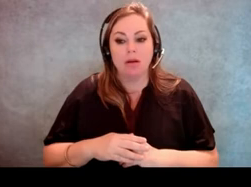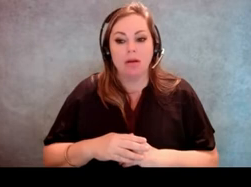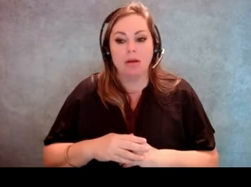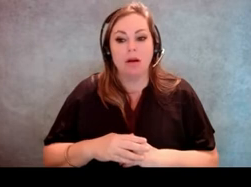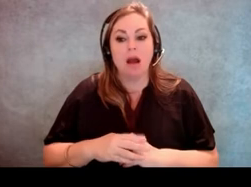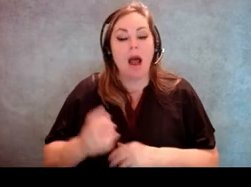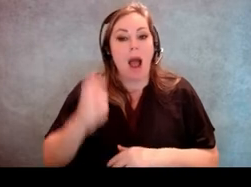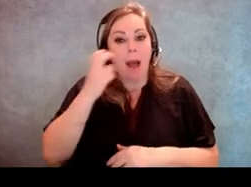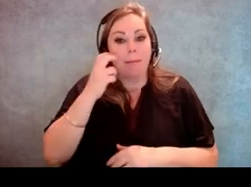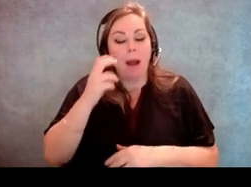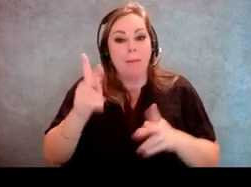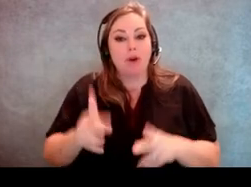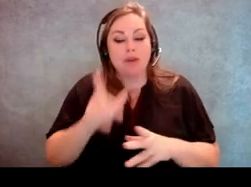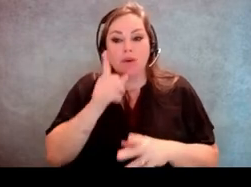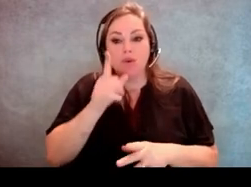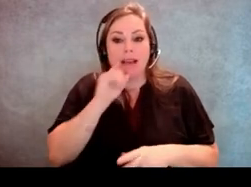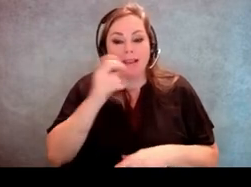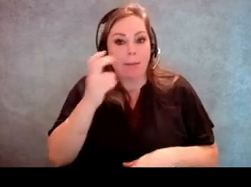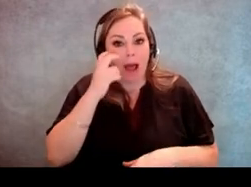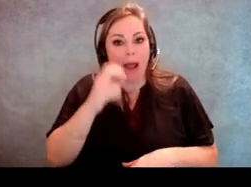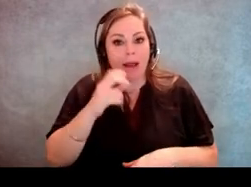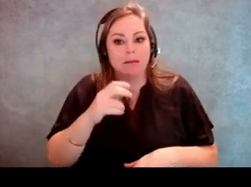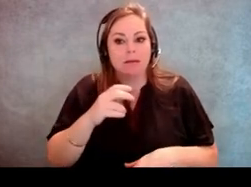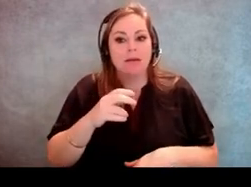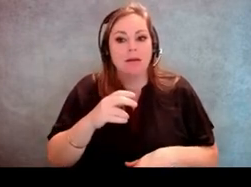wouldn't necessarily know is there to put a trash can